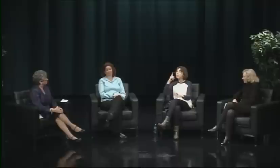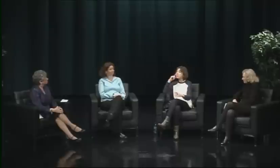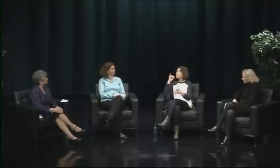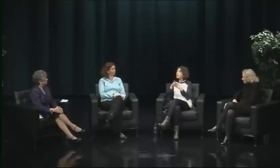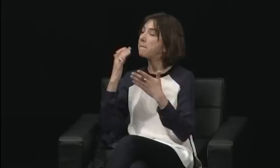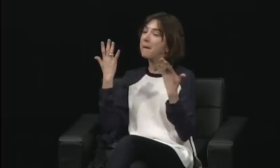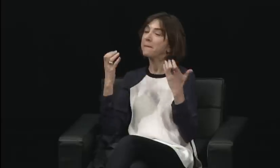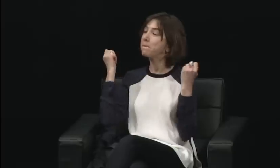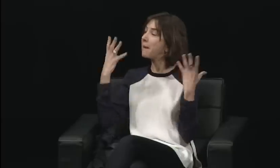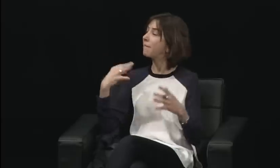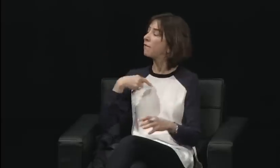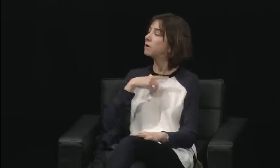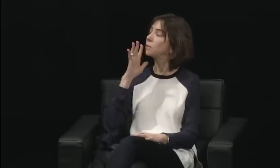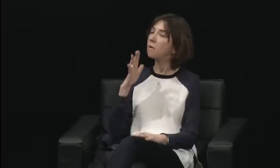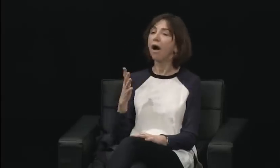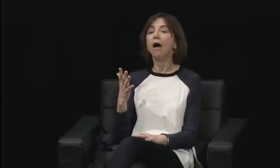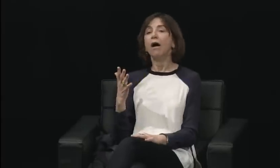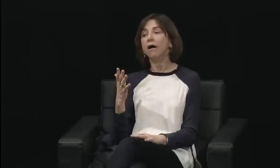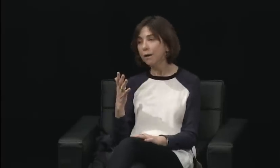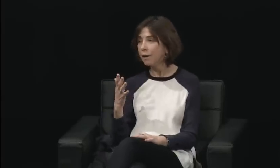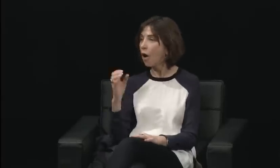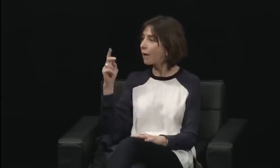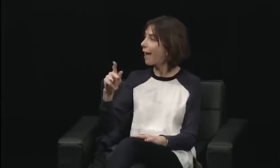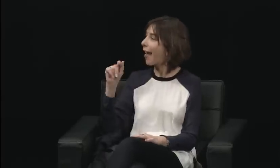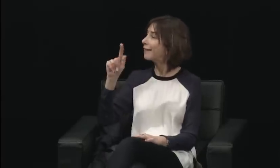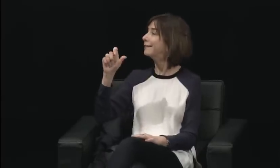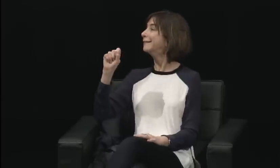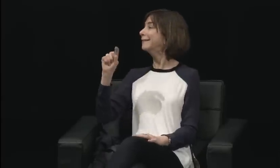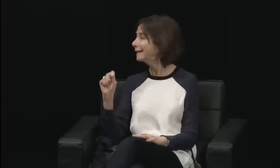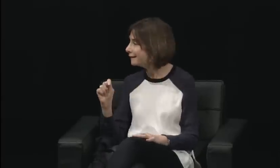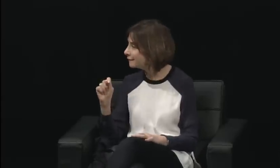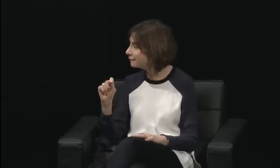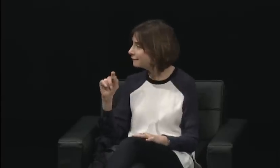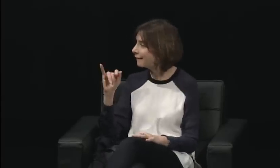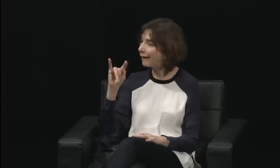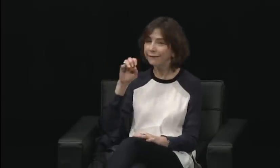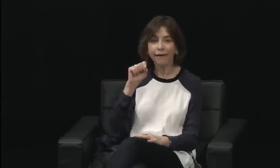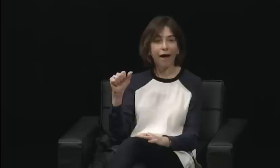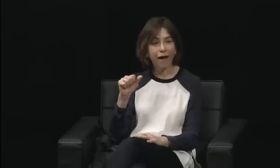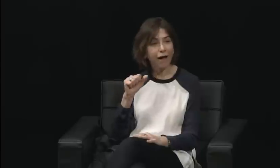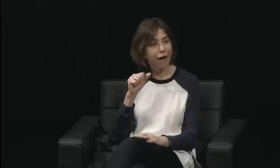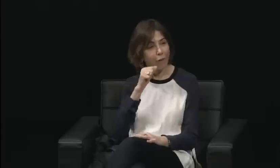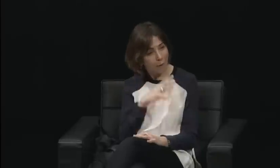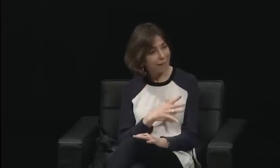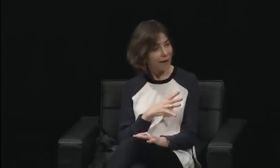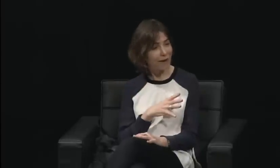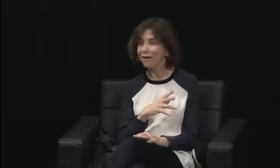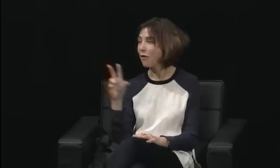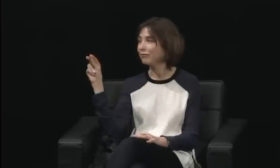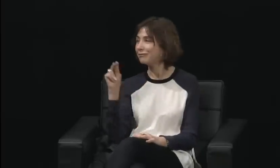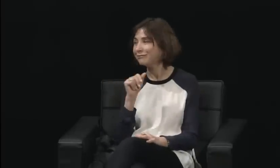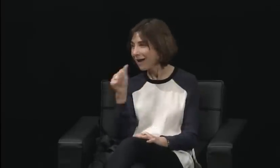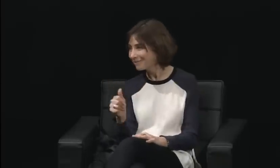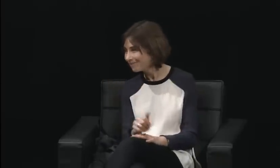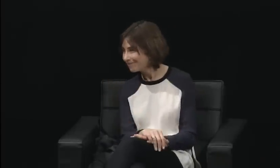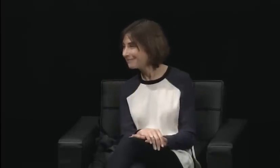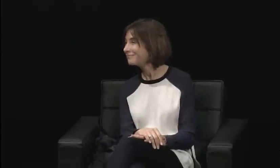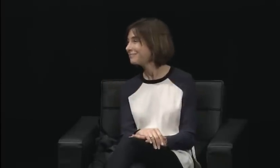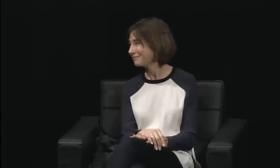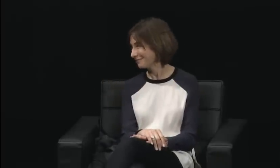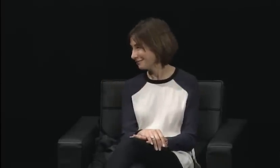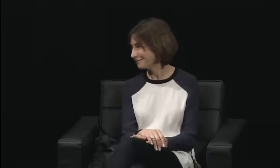that they had picked a hearing woman over them.